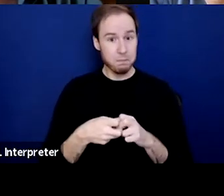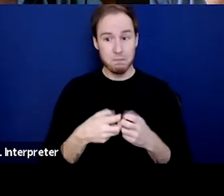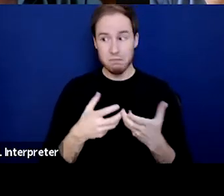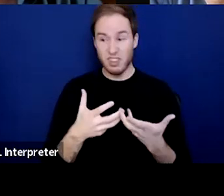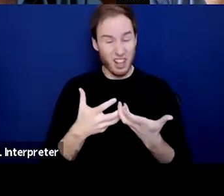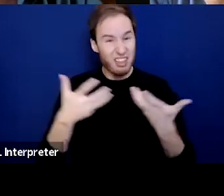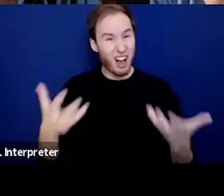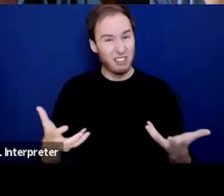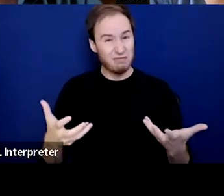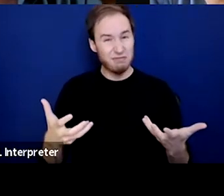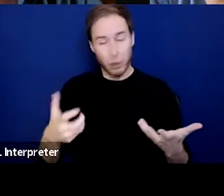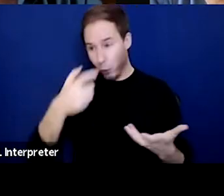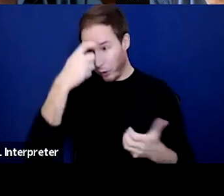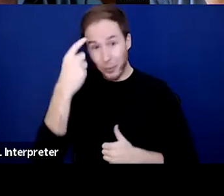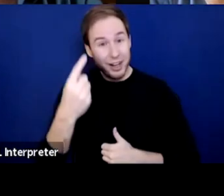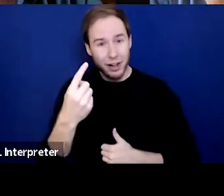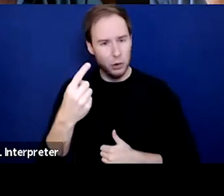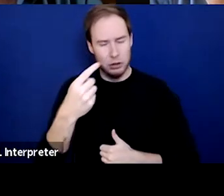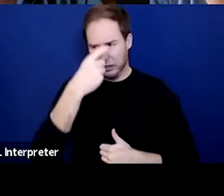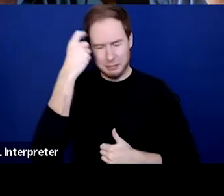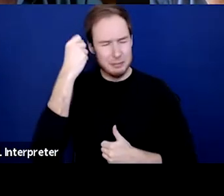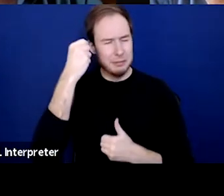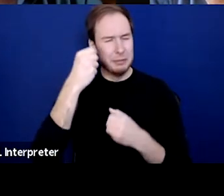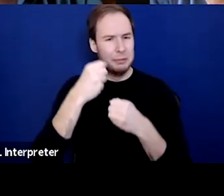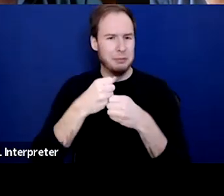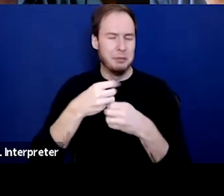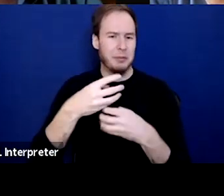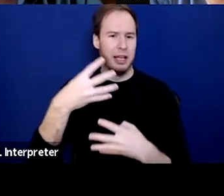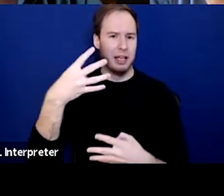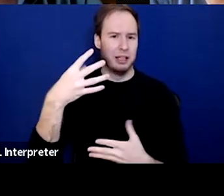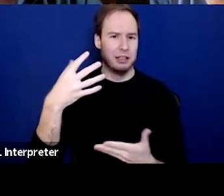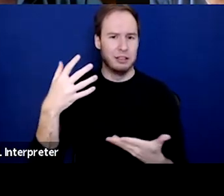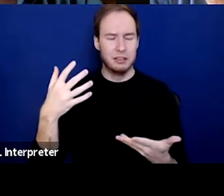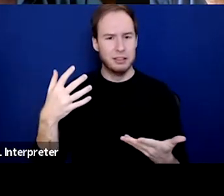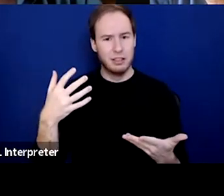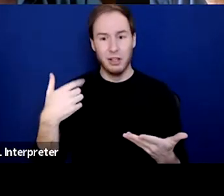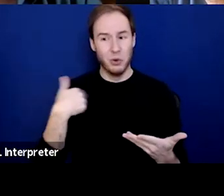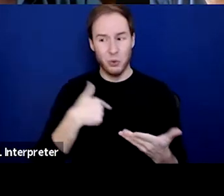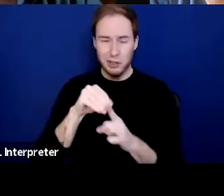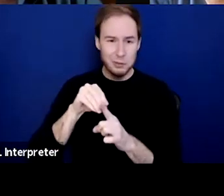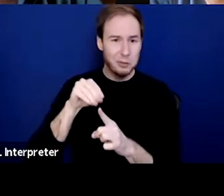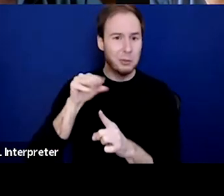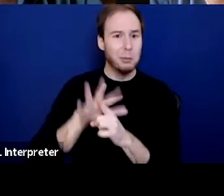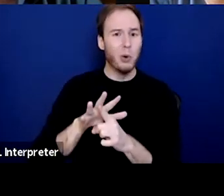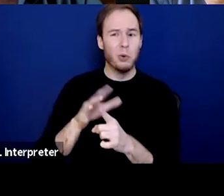And in our work, we're exposed to all kinds of incredibly horrific trauma stories.